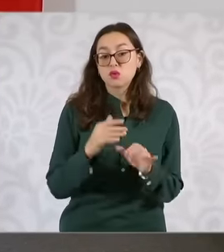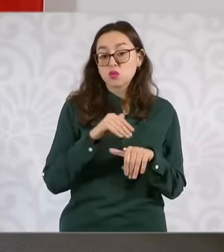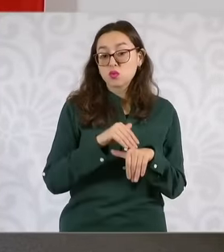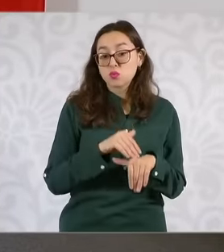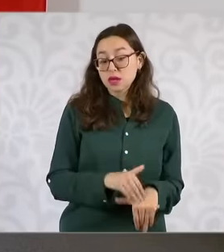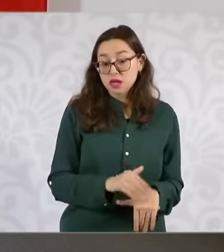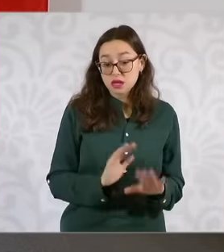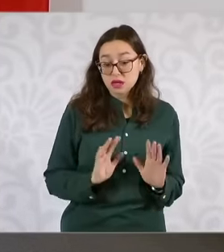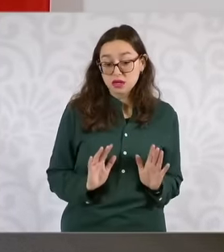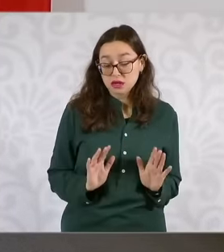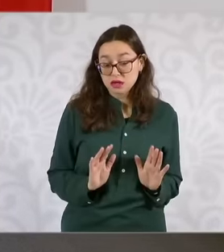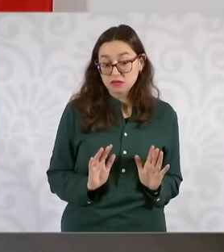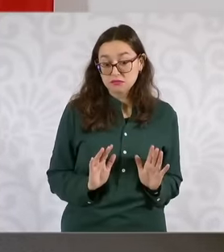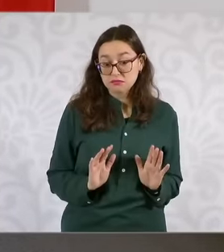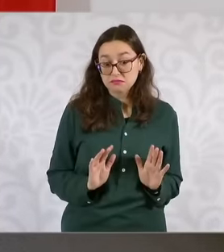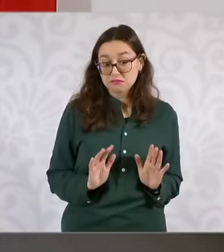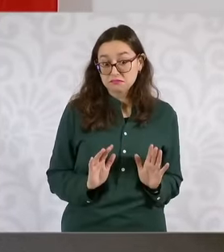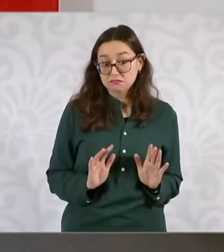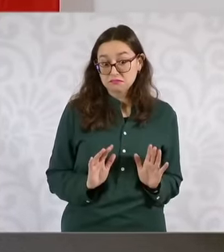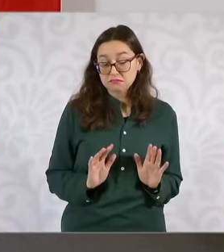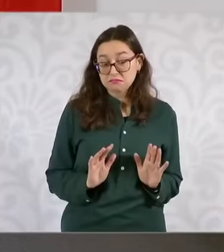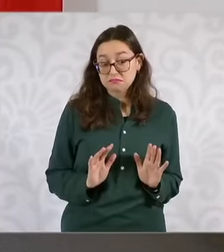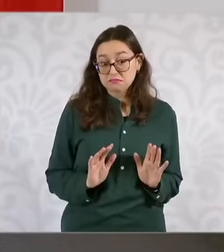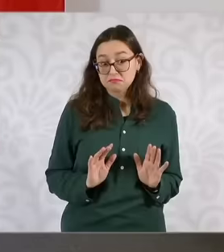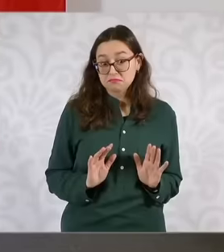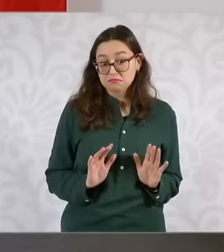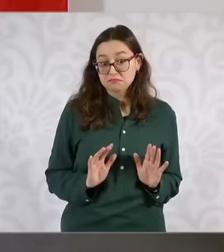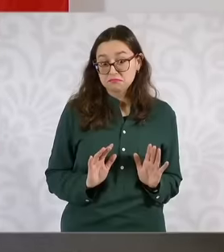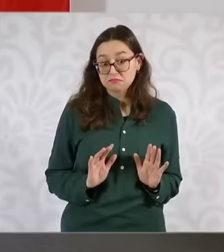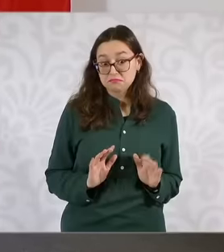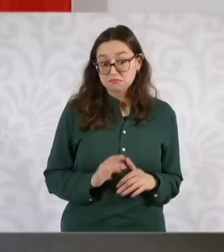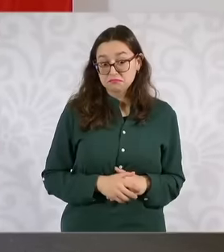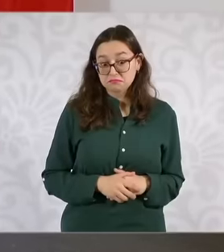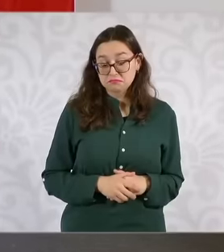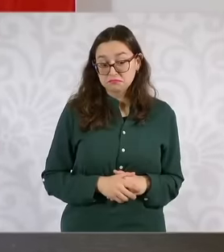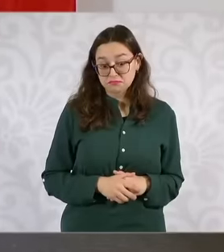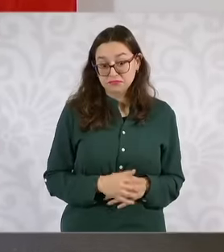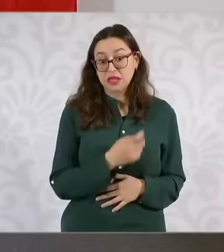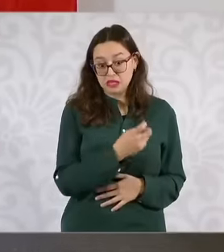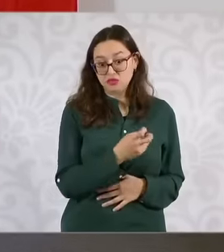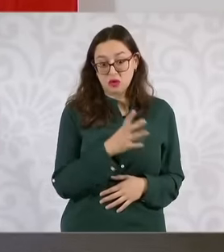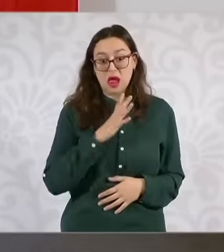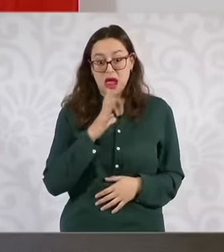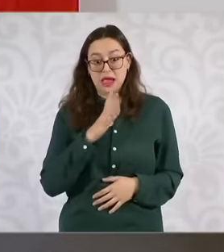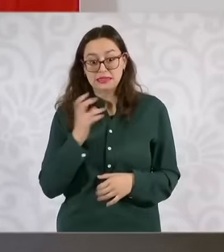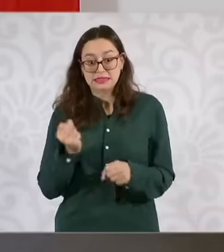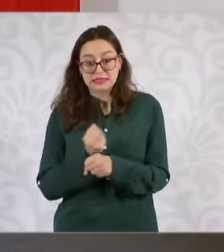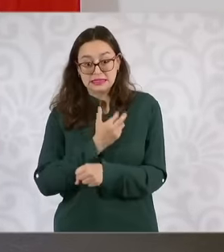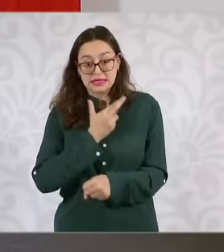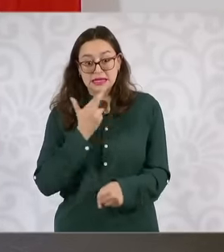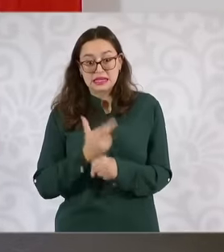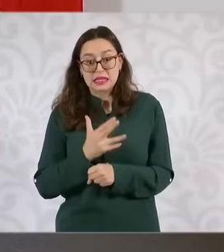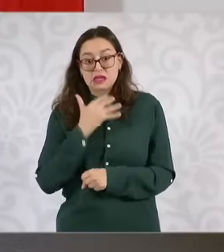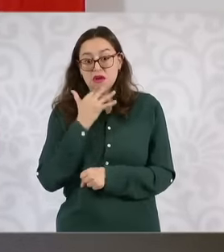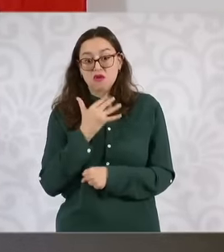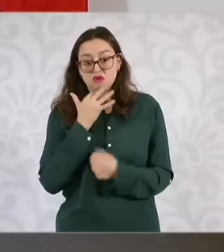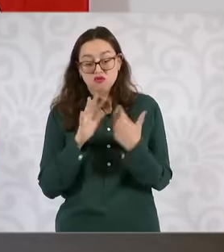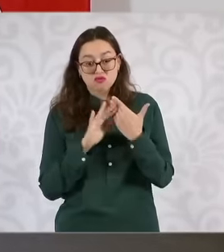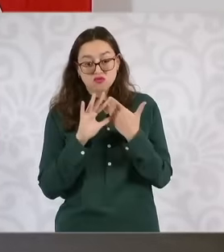to the anti-corruption and good governance secretariat, which is different from the National